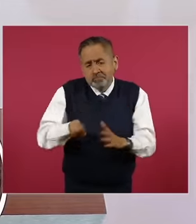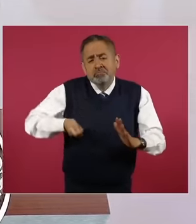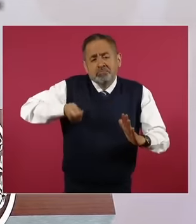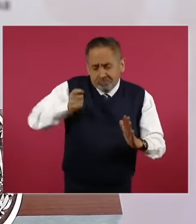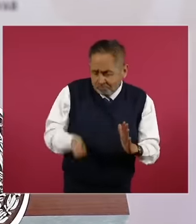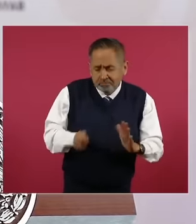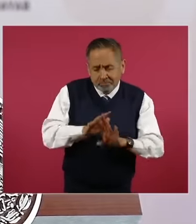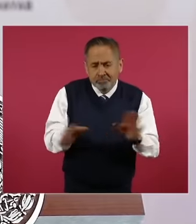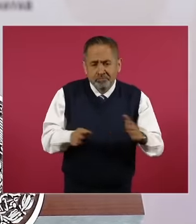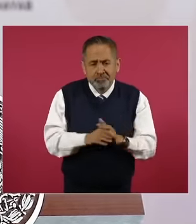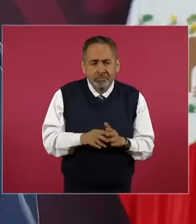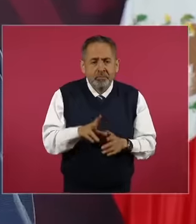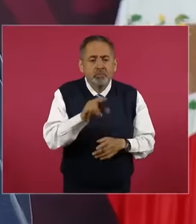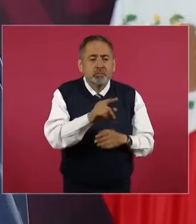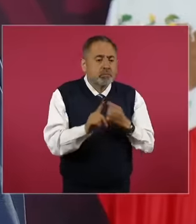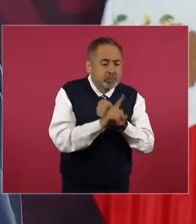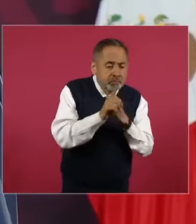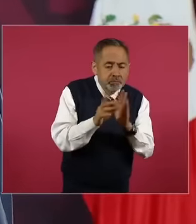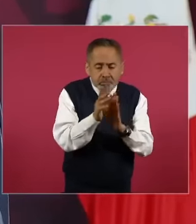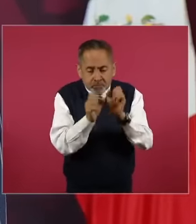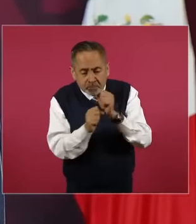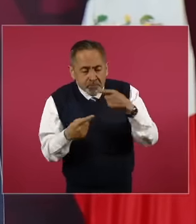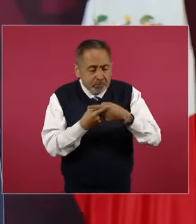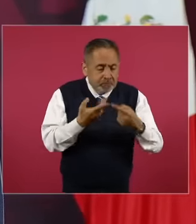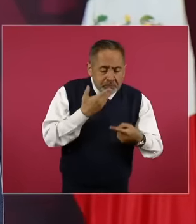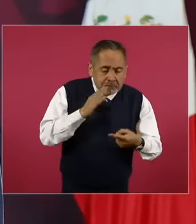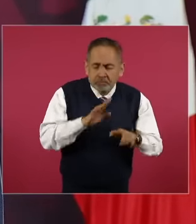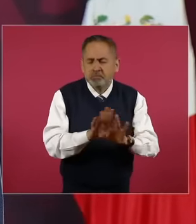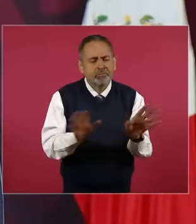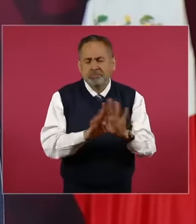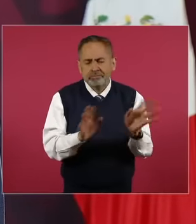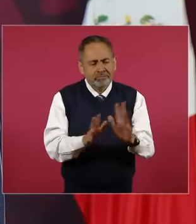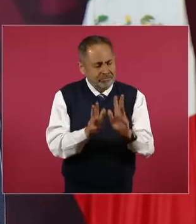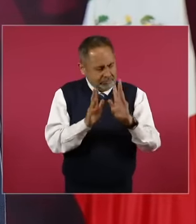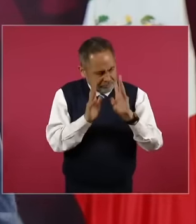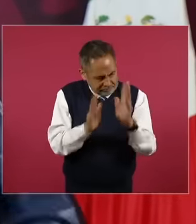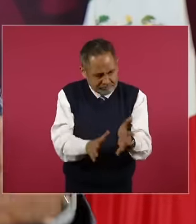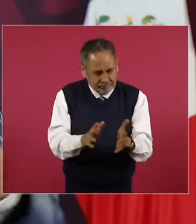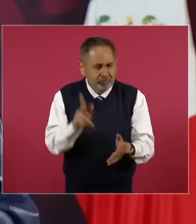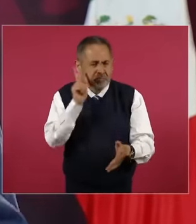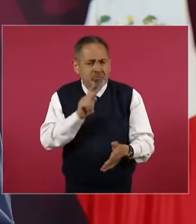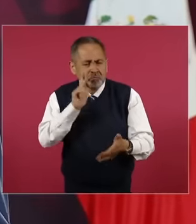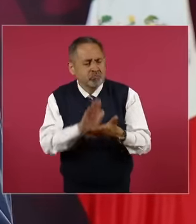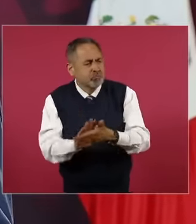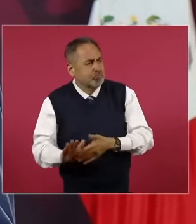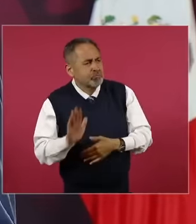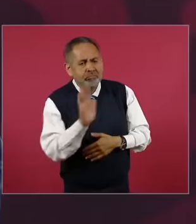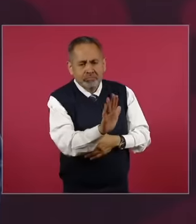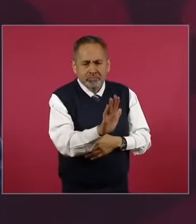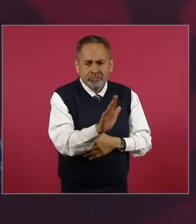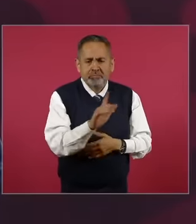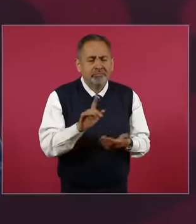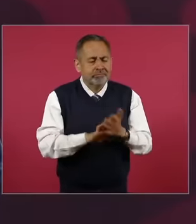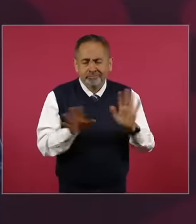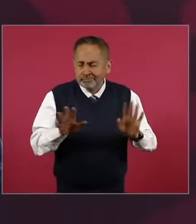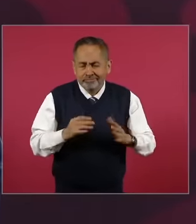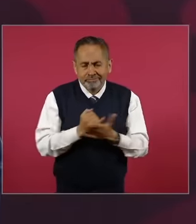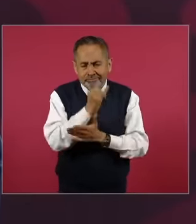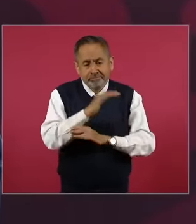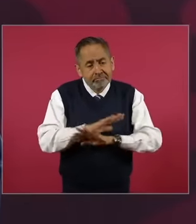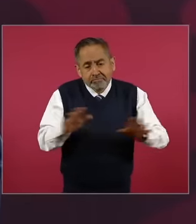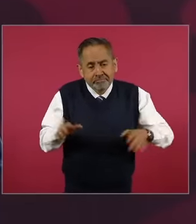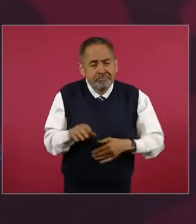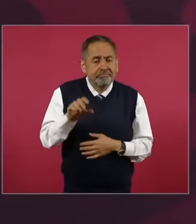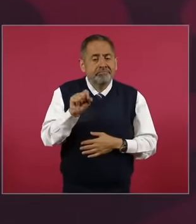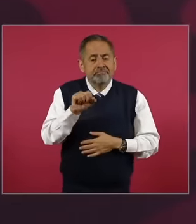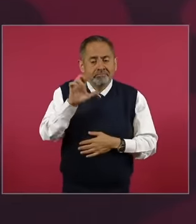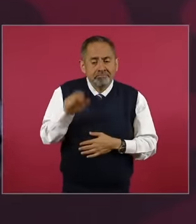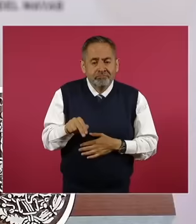constitutionality, the court in the strict sense should not have given